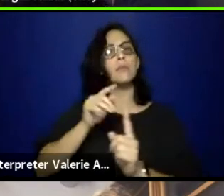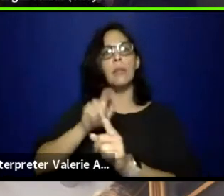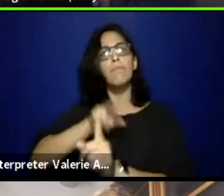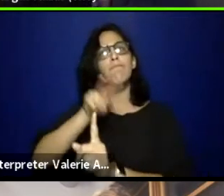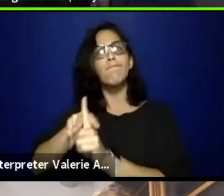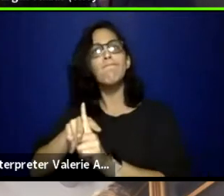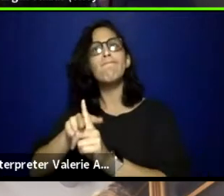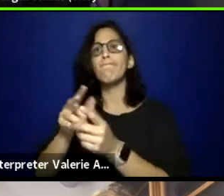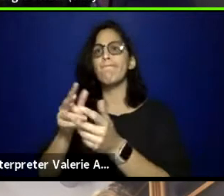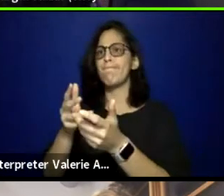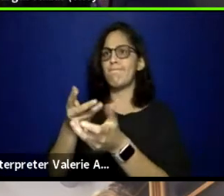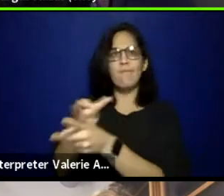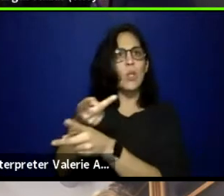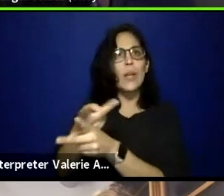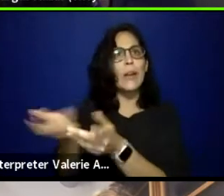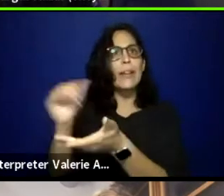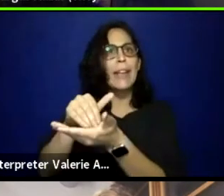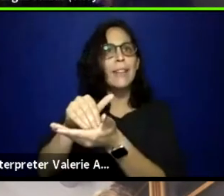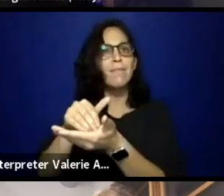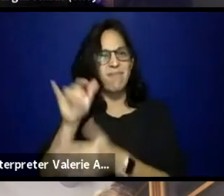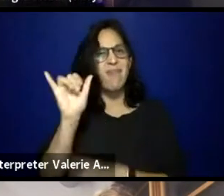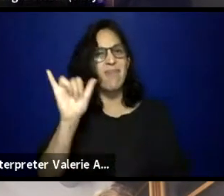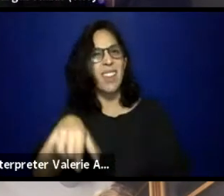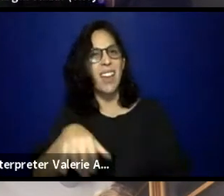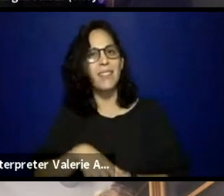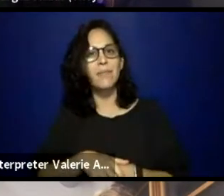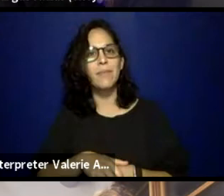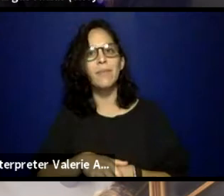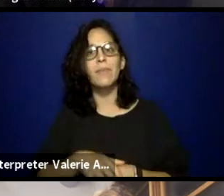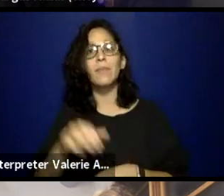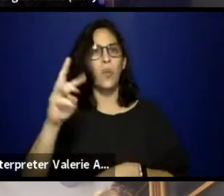Yeah. (chuckles) Yeah. Thank you, thank you.